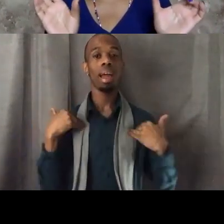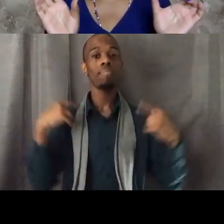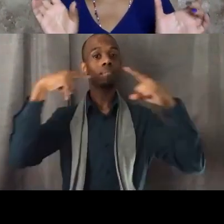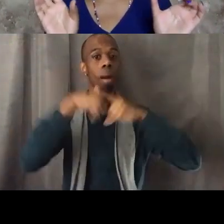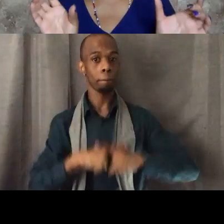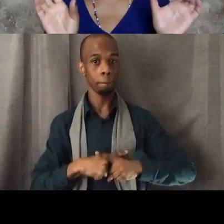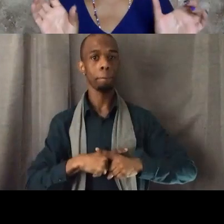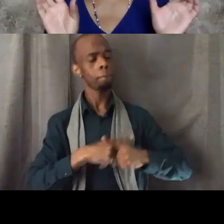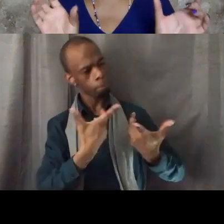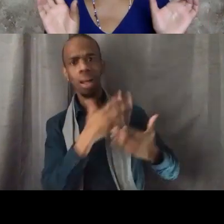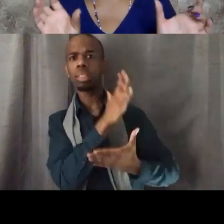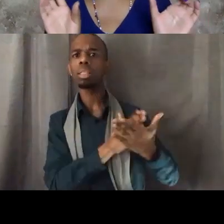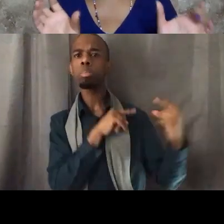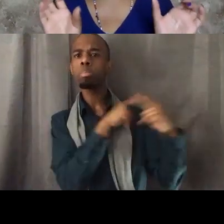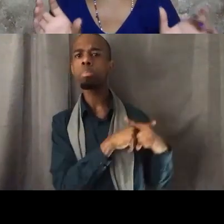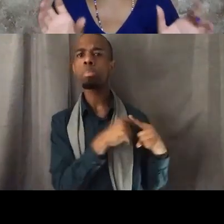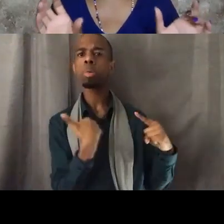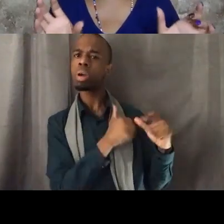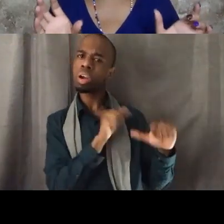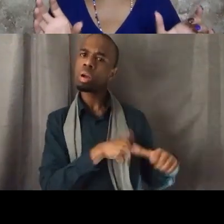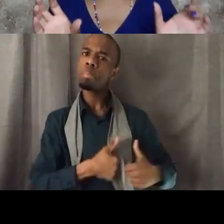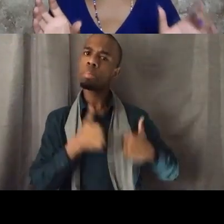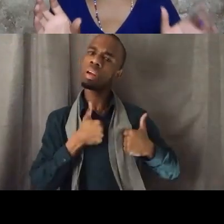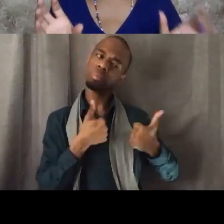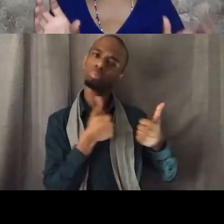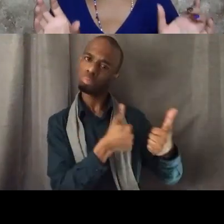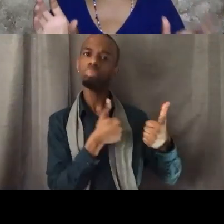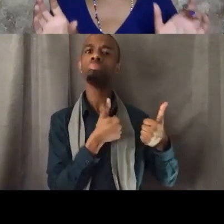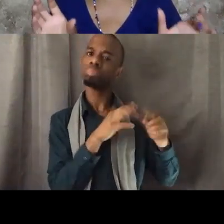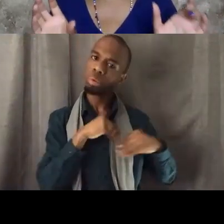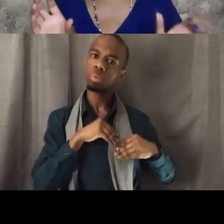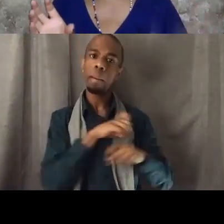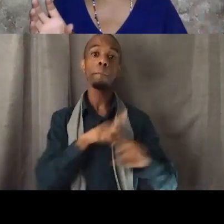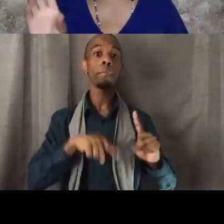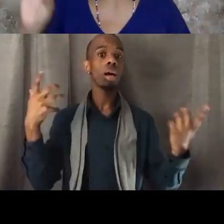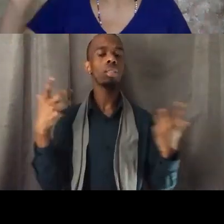but what conflicts can we not live with? What contradictions can we not live with?